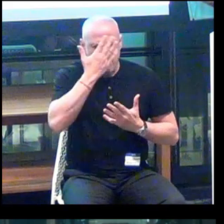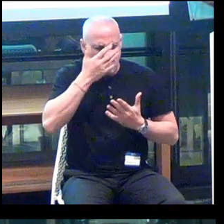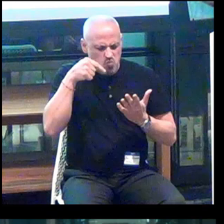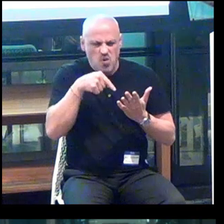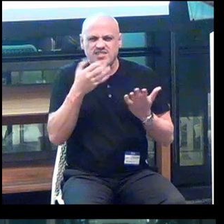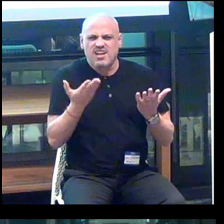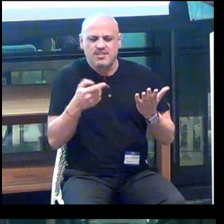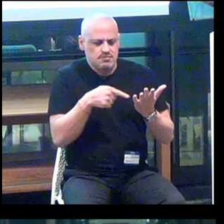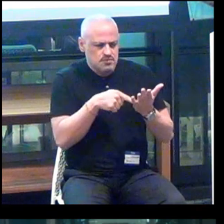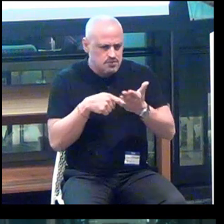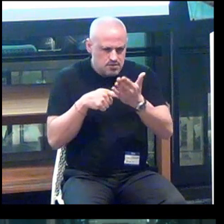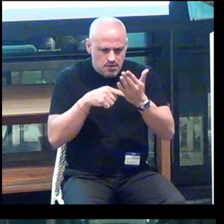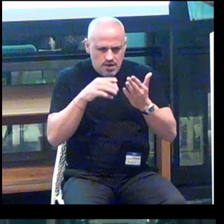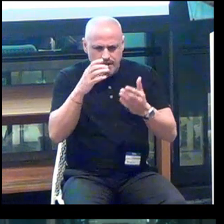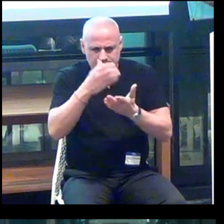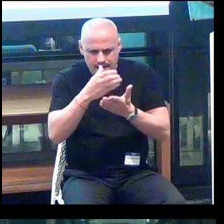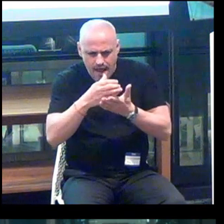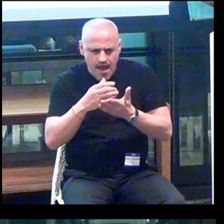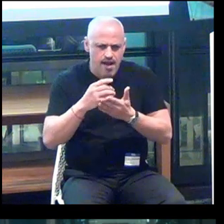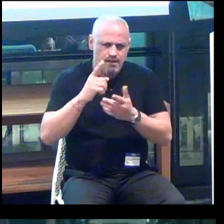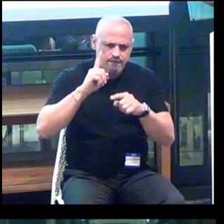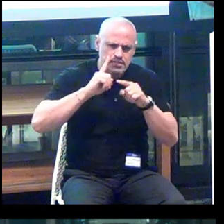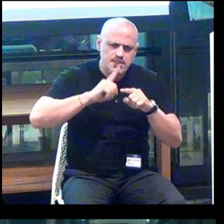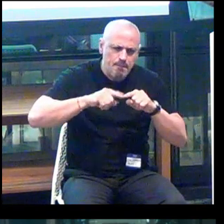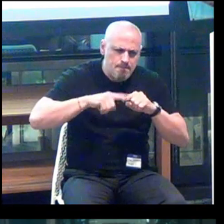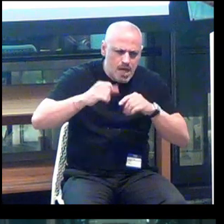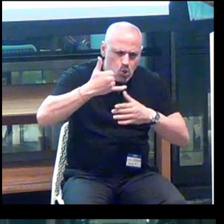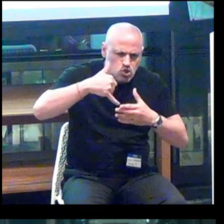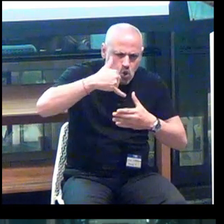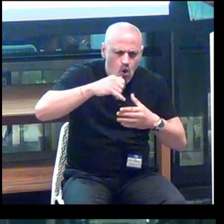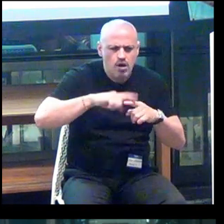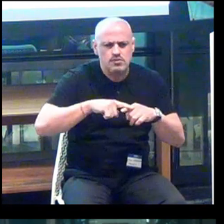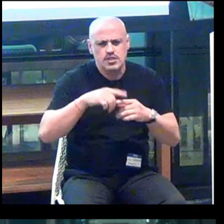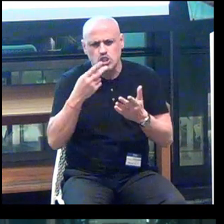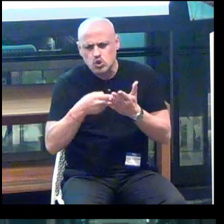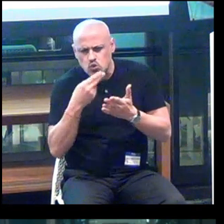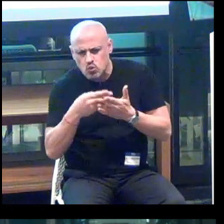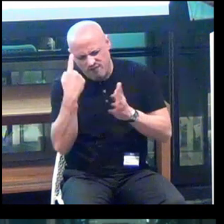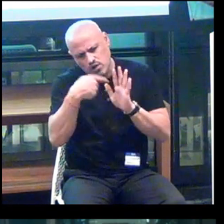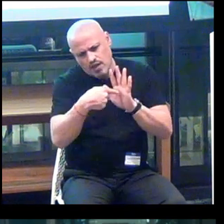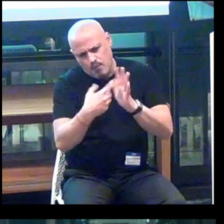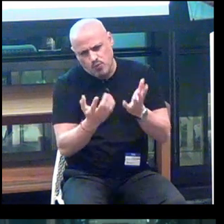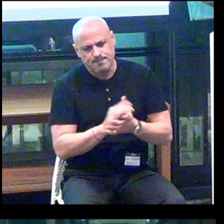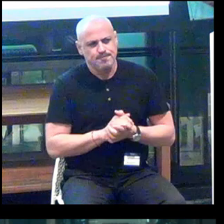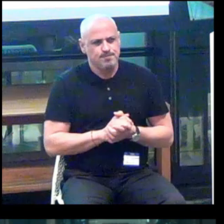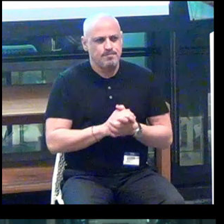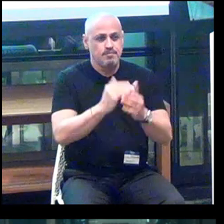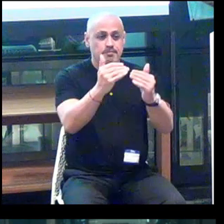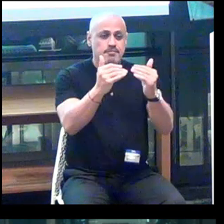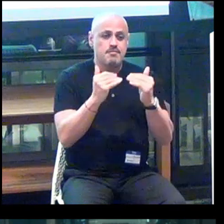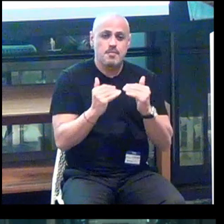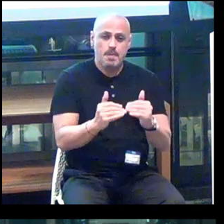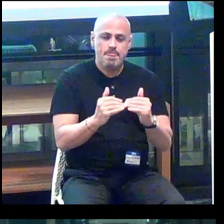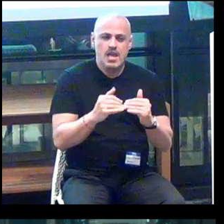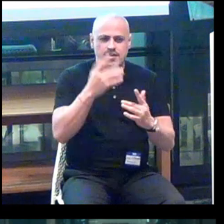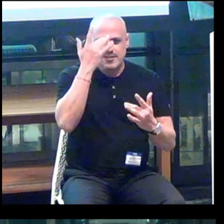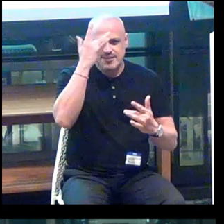Is this a can of tomato sauce? Or is this a can of soup? For example. And then smart canes.